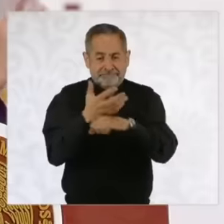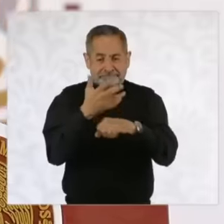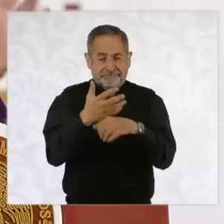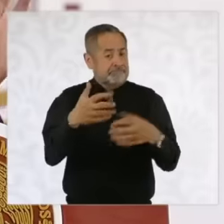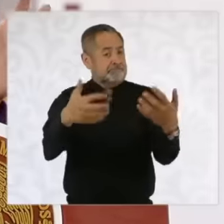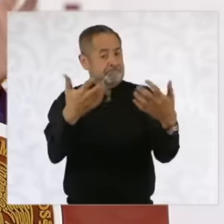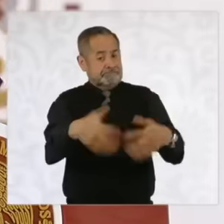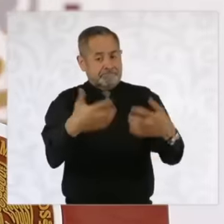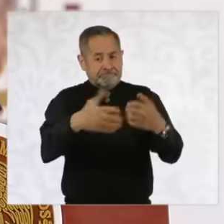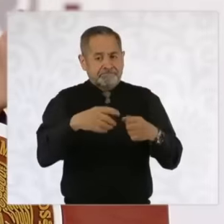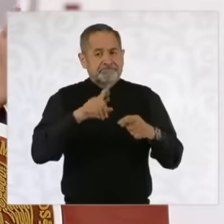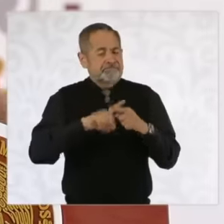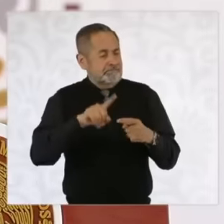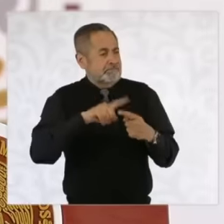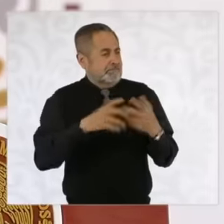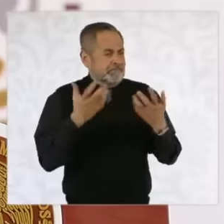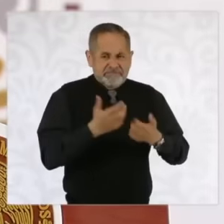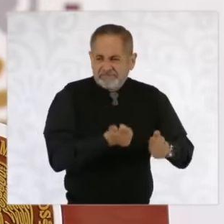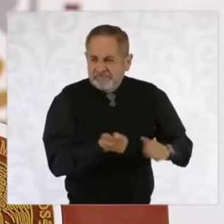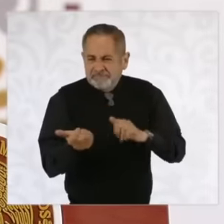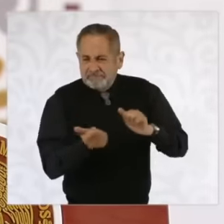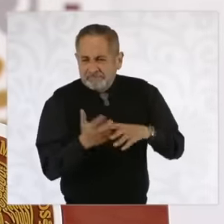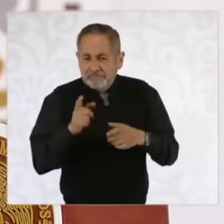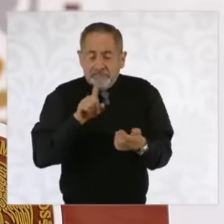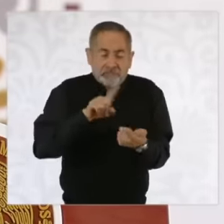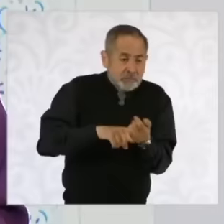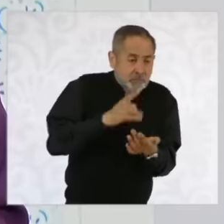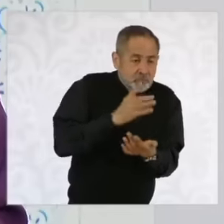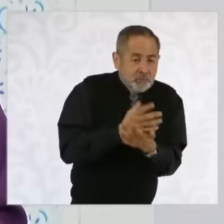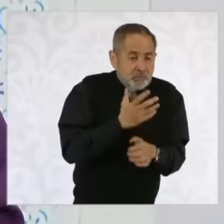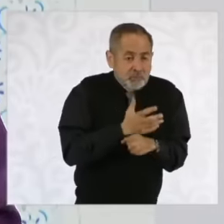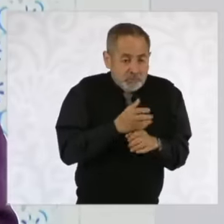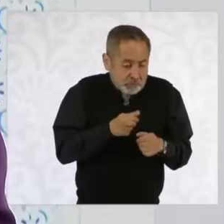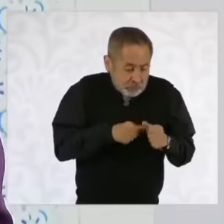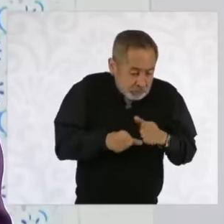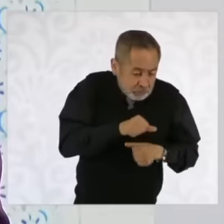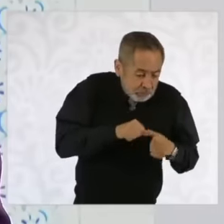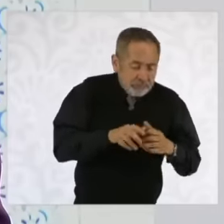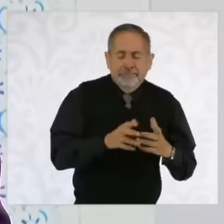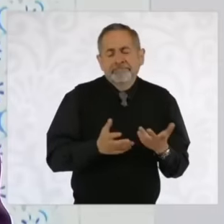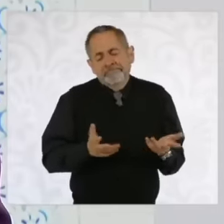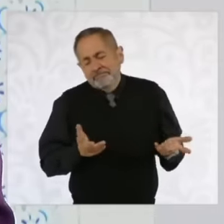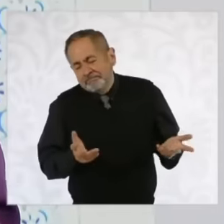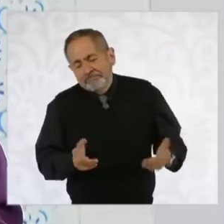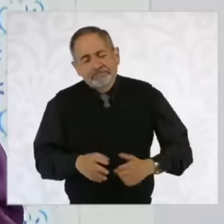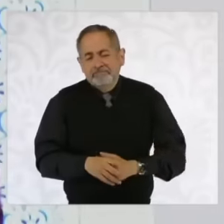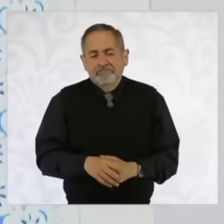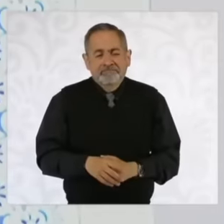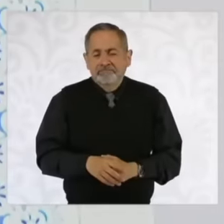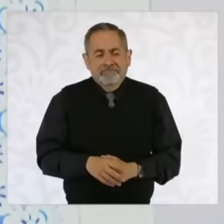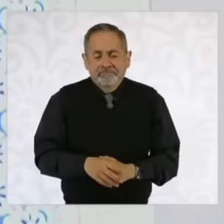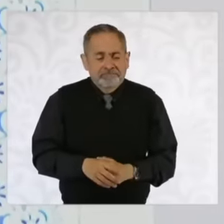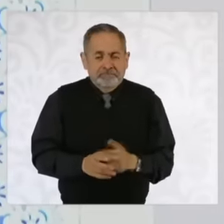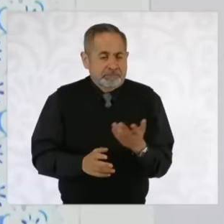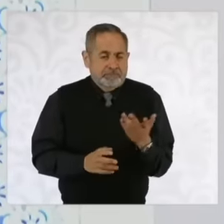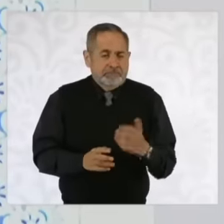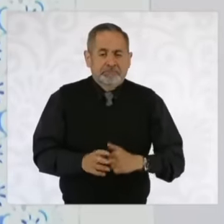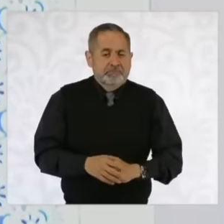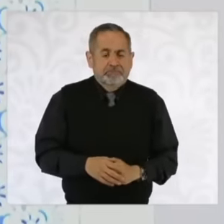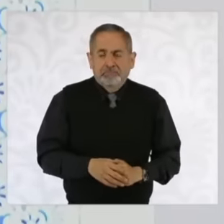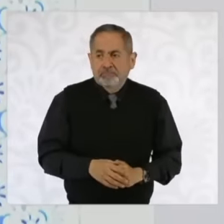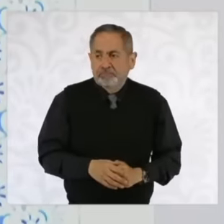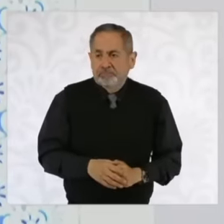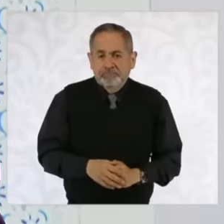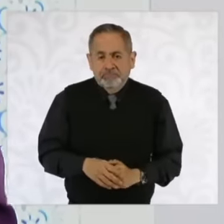or companies in the United States is produced in the United States. Well, it is a vision that